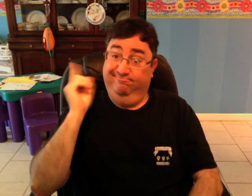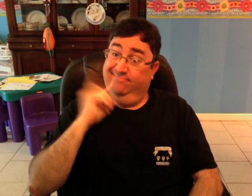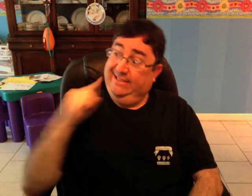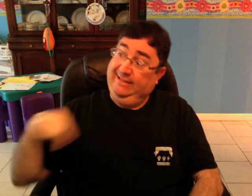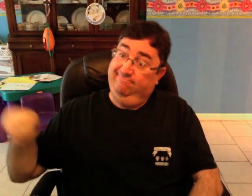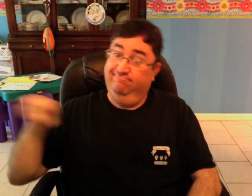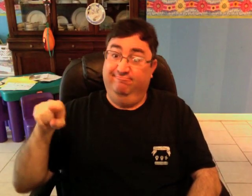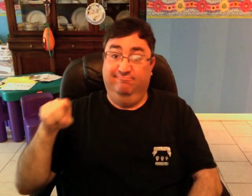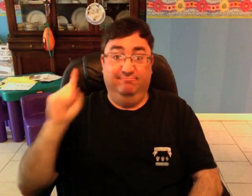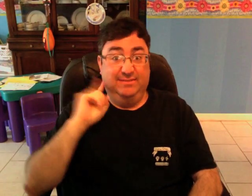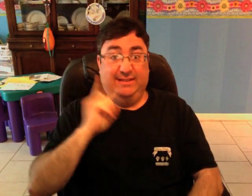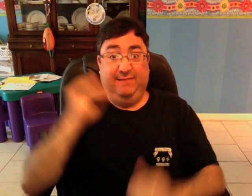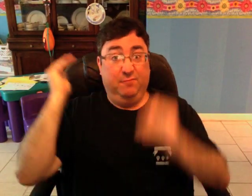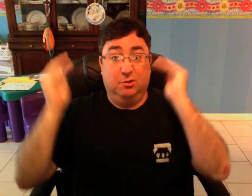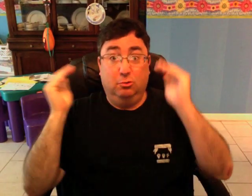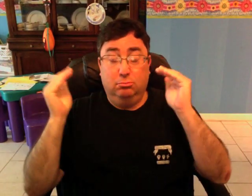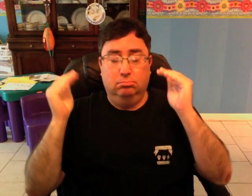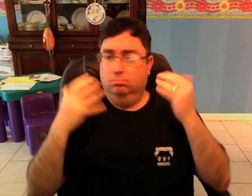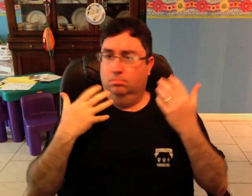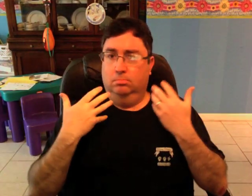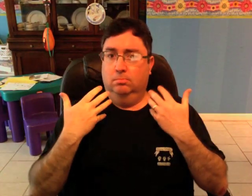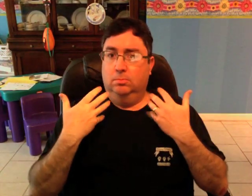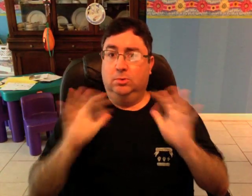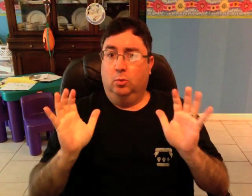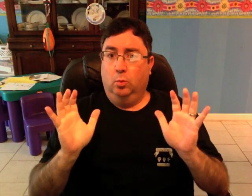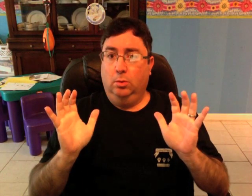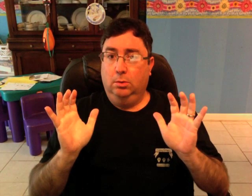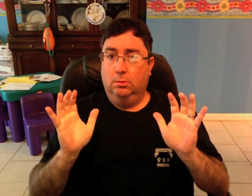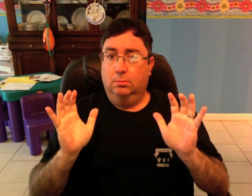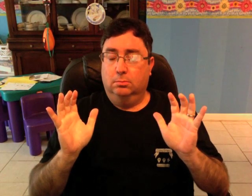The reason was because Deaf adults didn't want it.